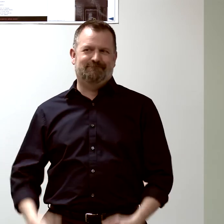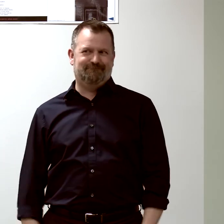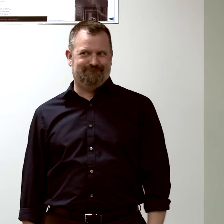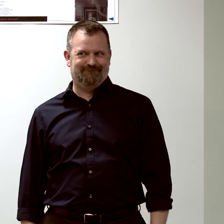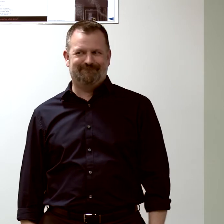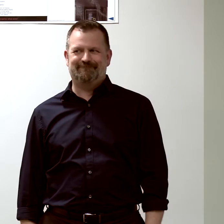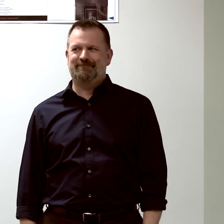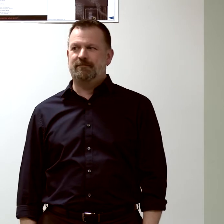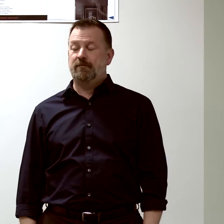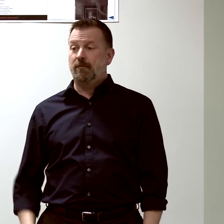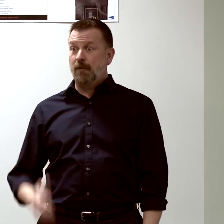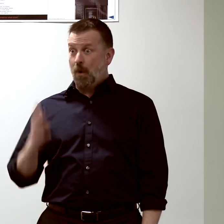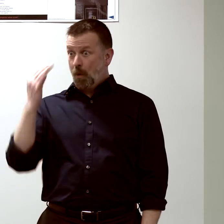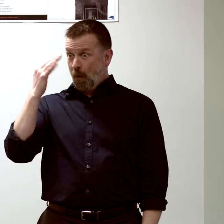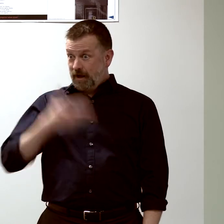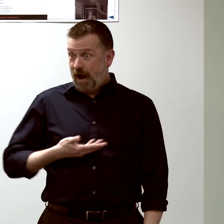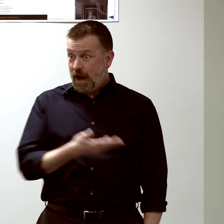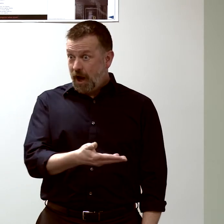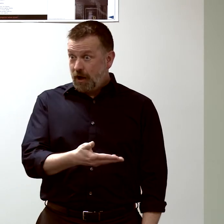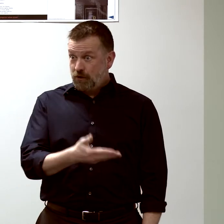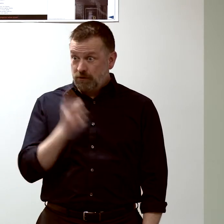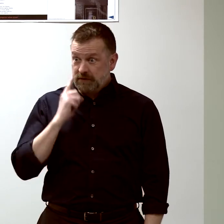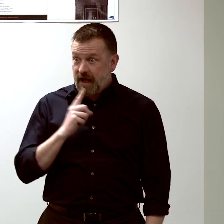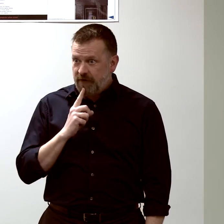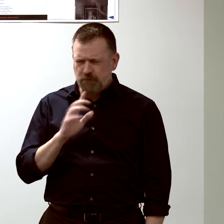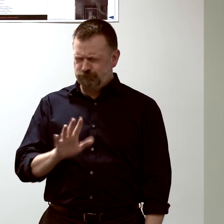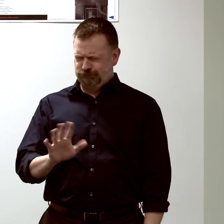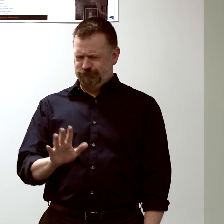and I hired her not because she was deaf, but because she was good.